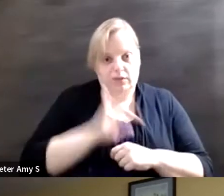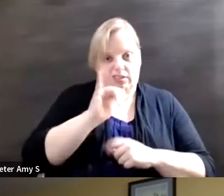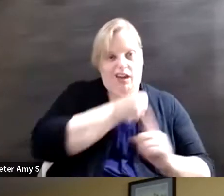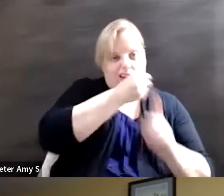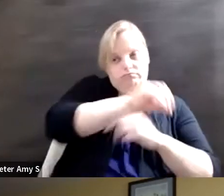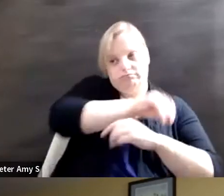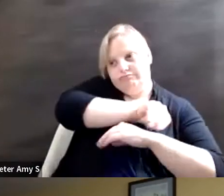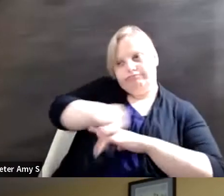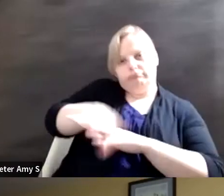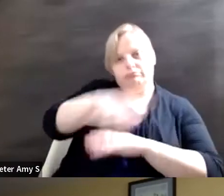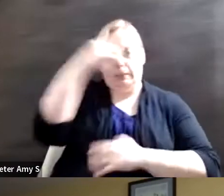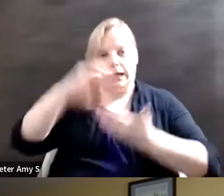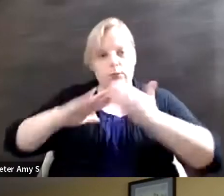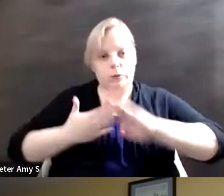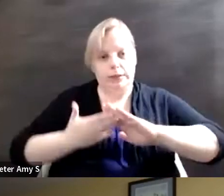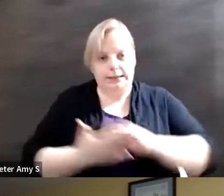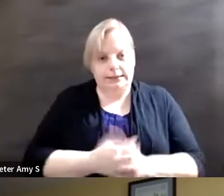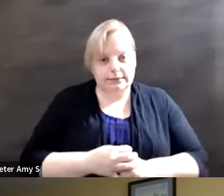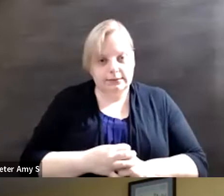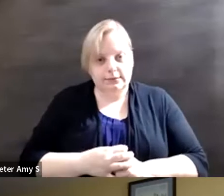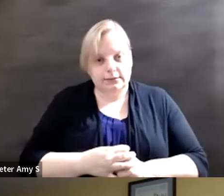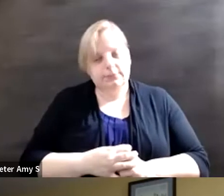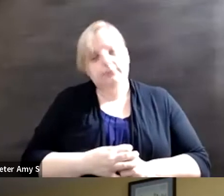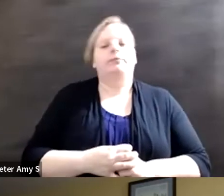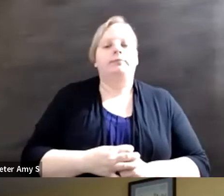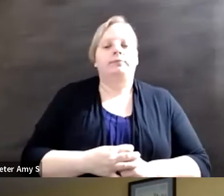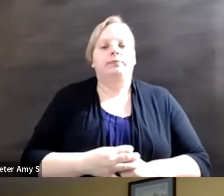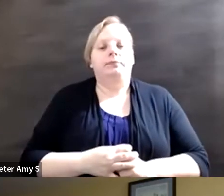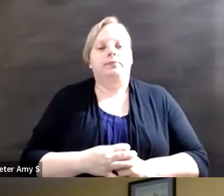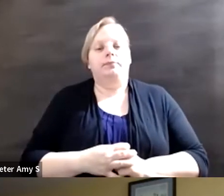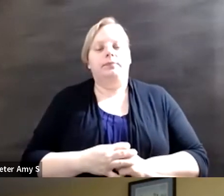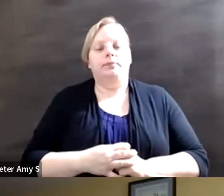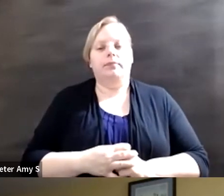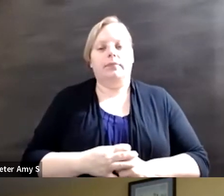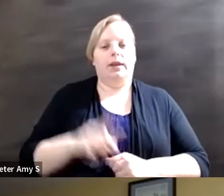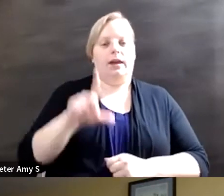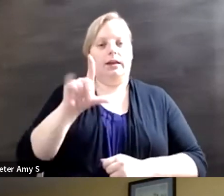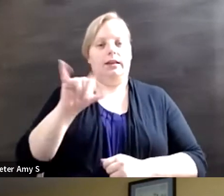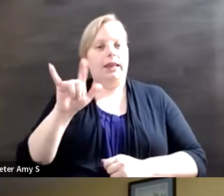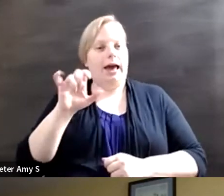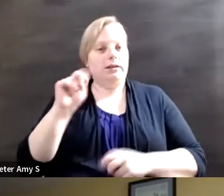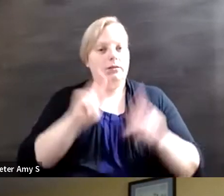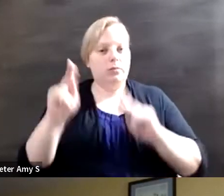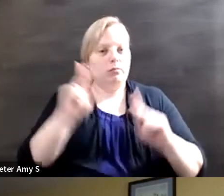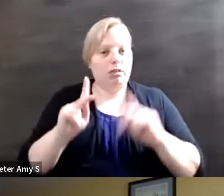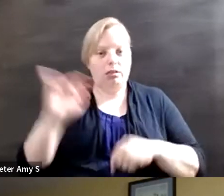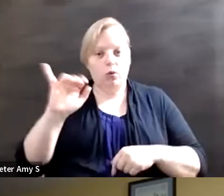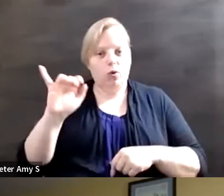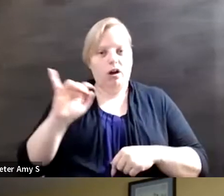Black communities and people in, Latin people, also in the U.S. so that is something that